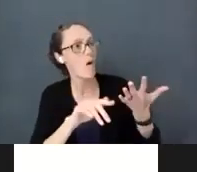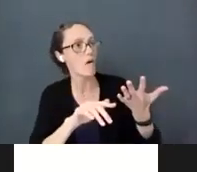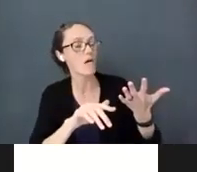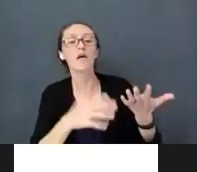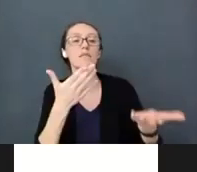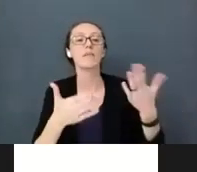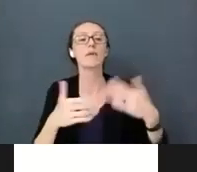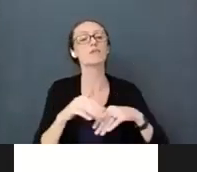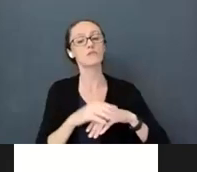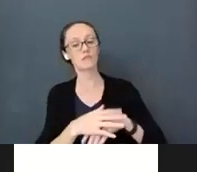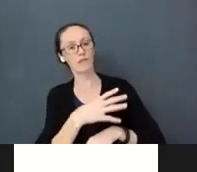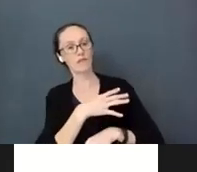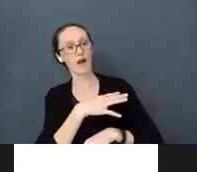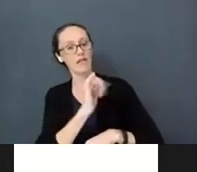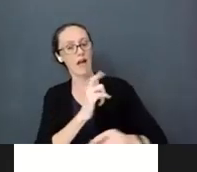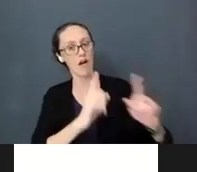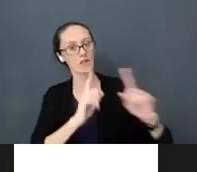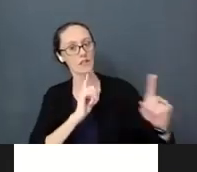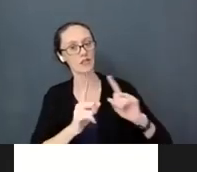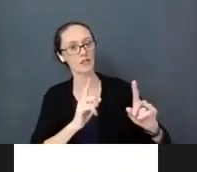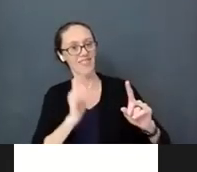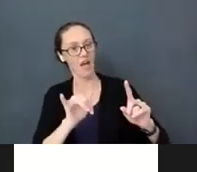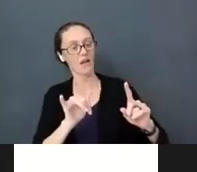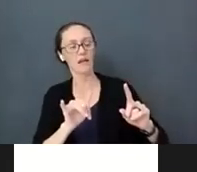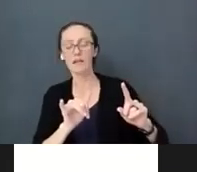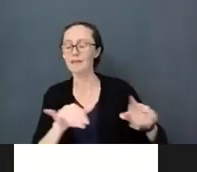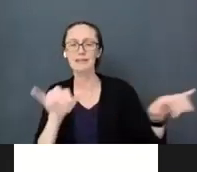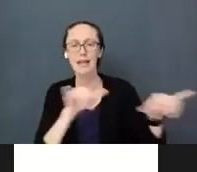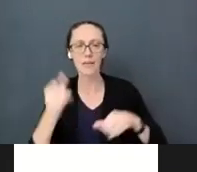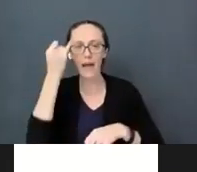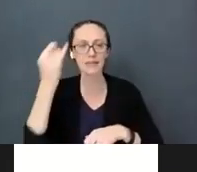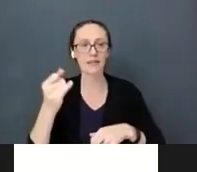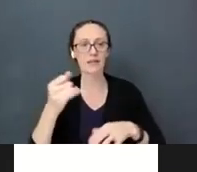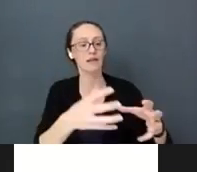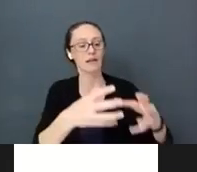“That conversation you just had that is a catch and return. I say something you catch you throw it